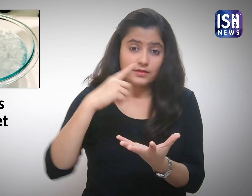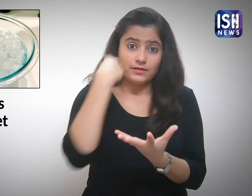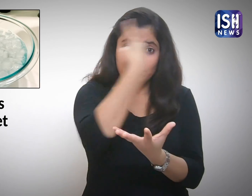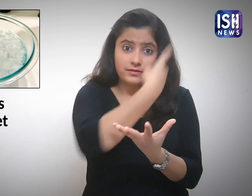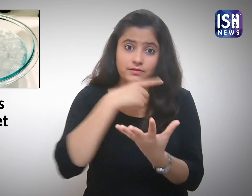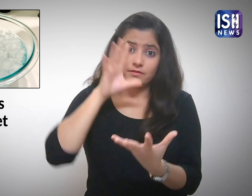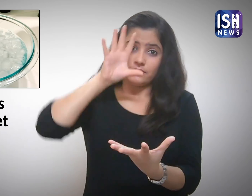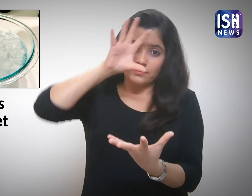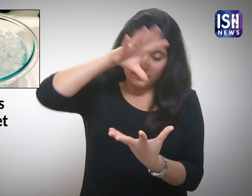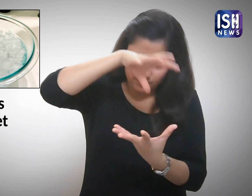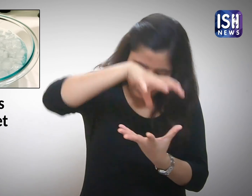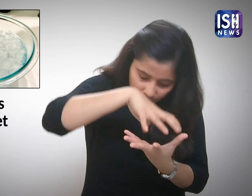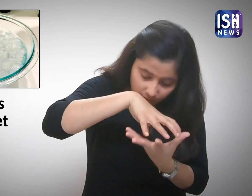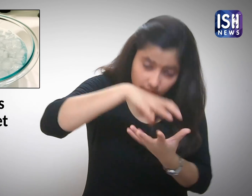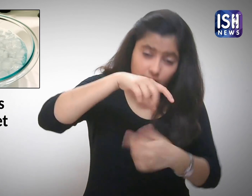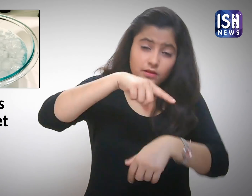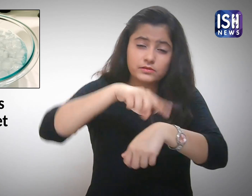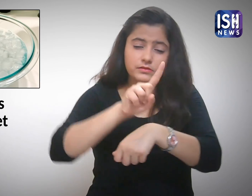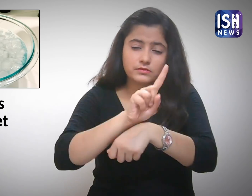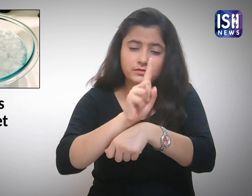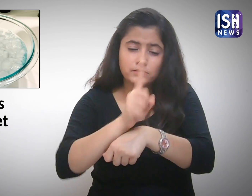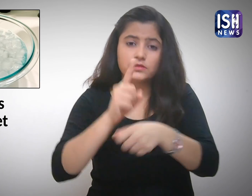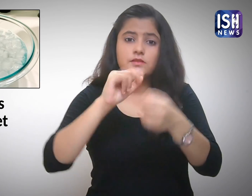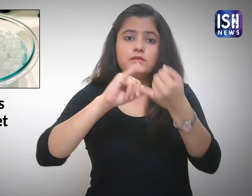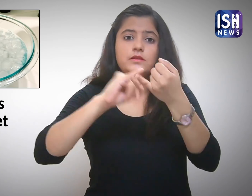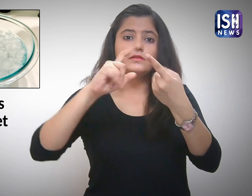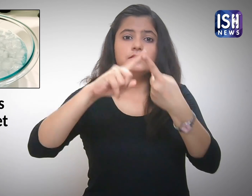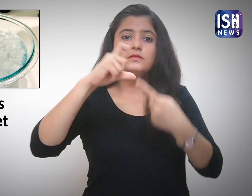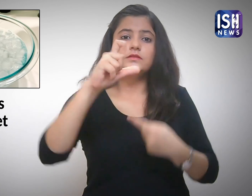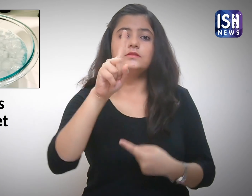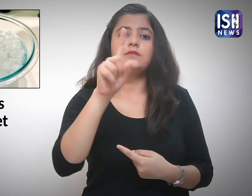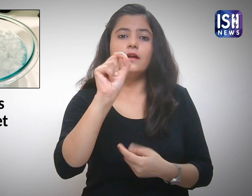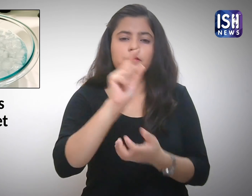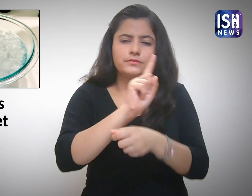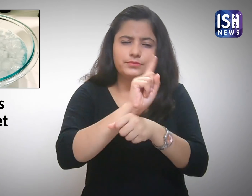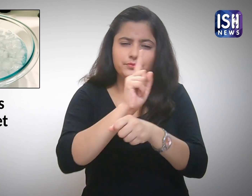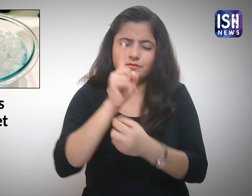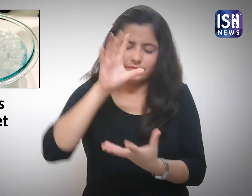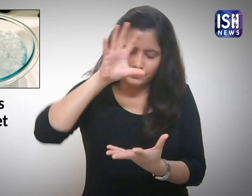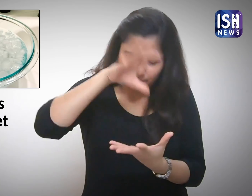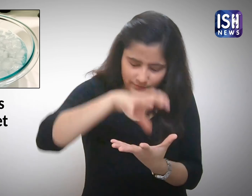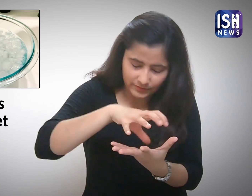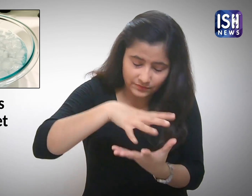Dunk your face in the bowl for 10 seconds.